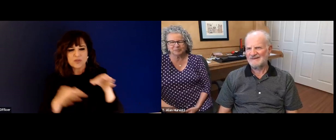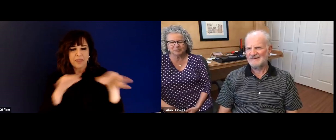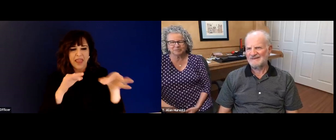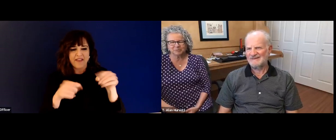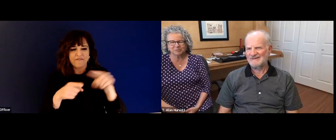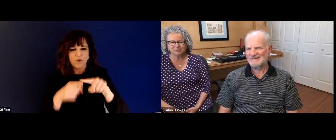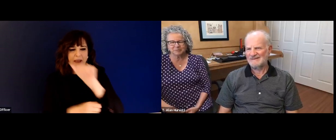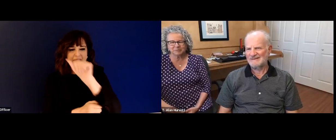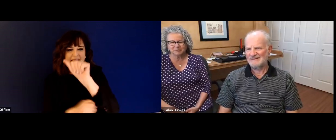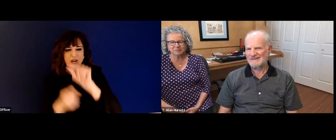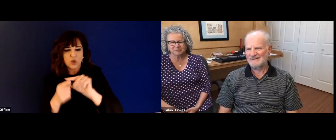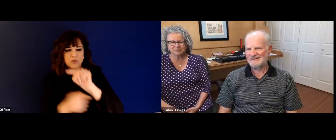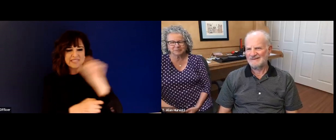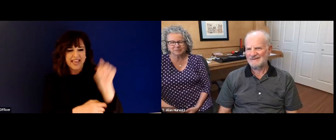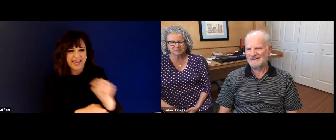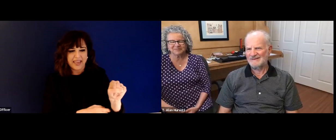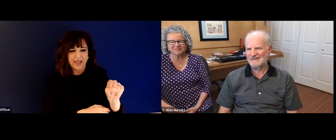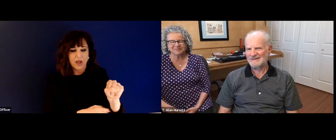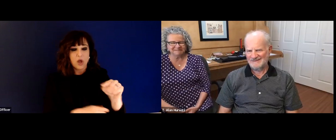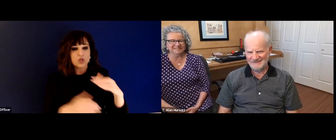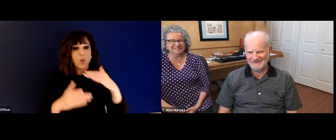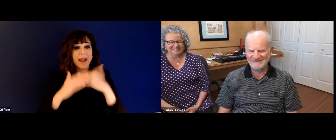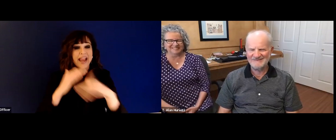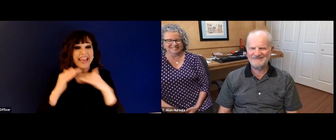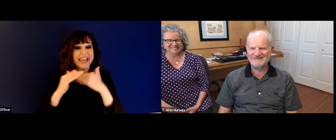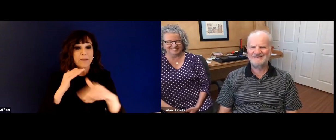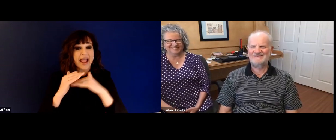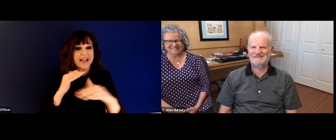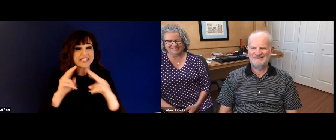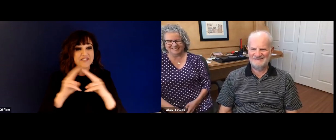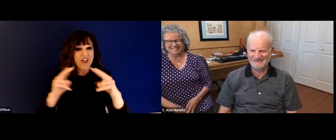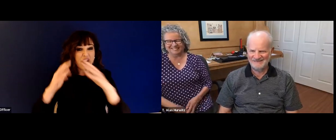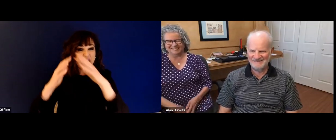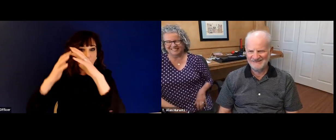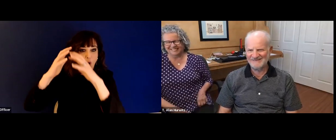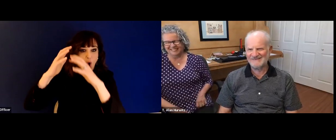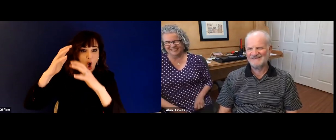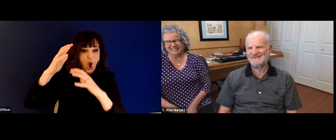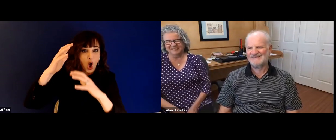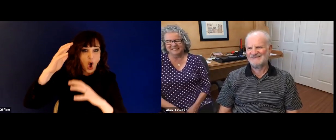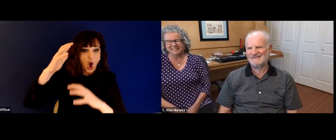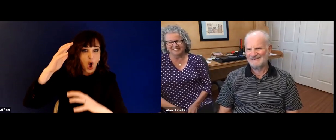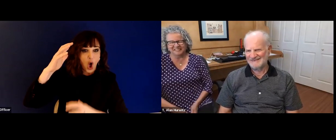started working for Sprint relay, my, my, what I thought